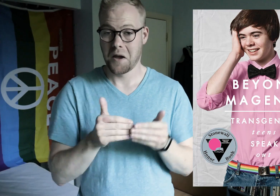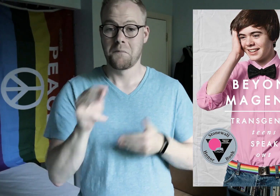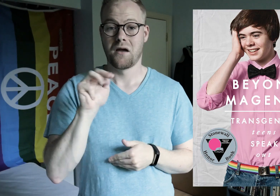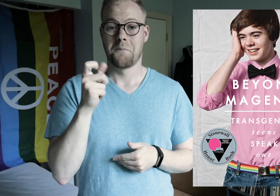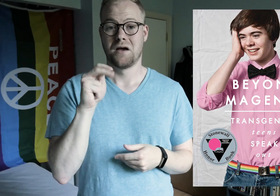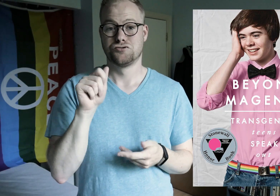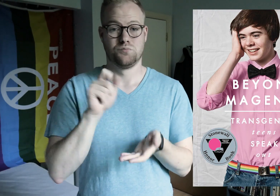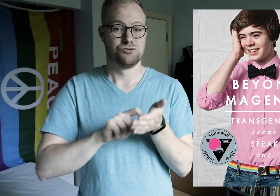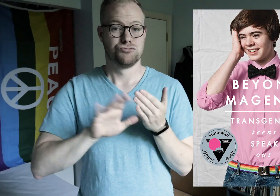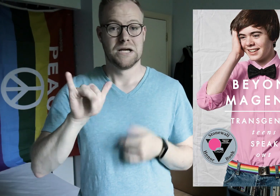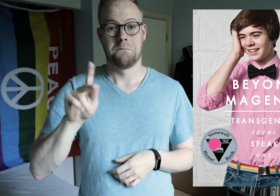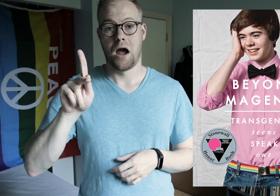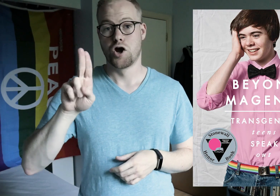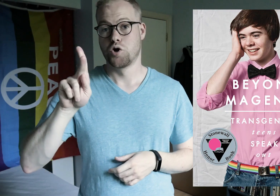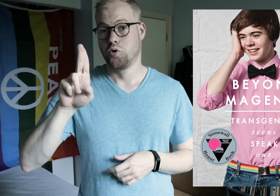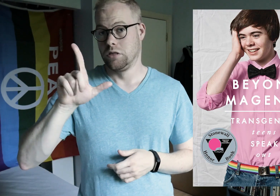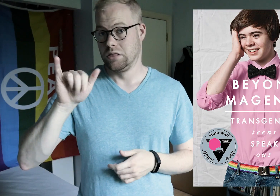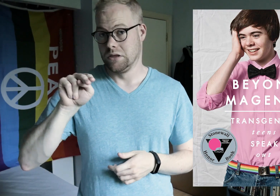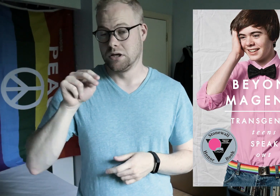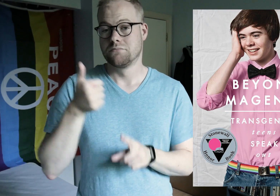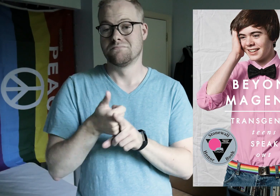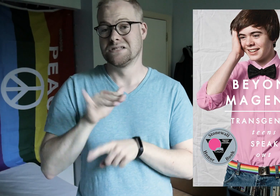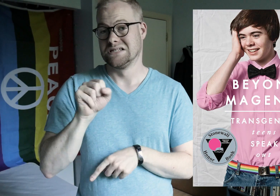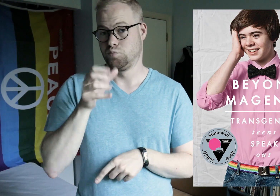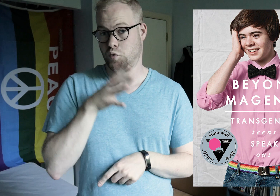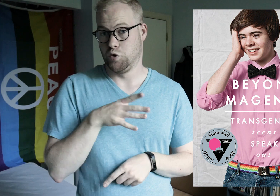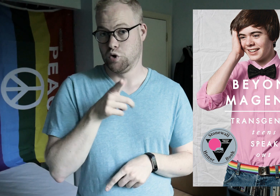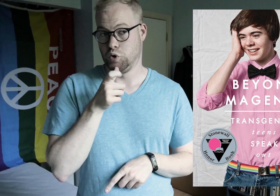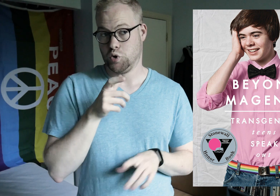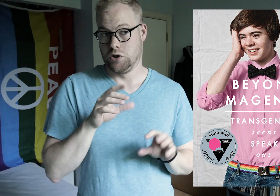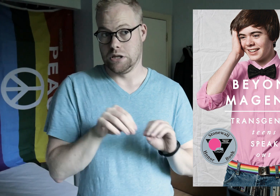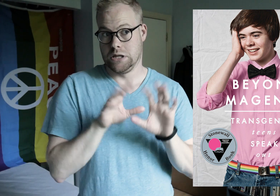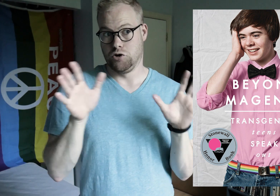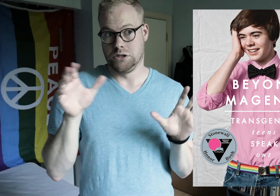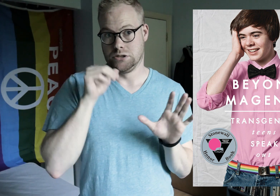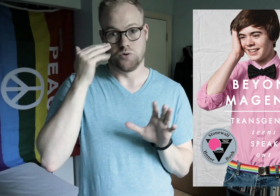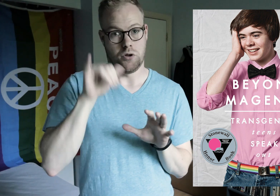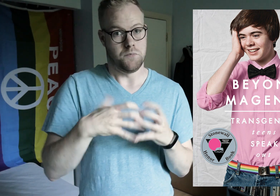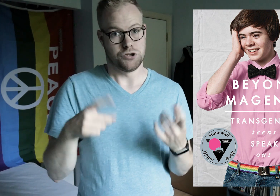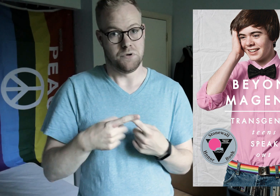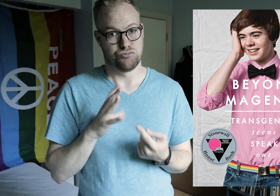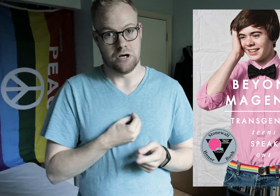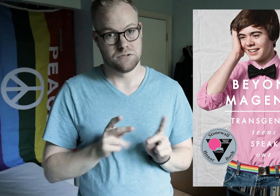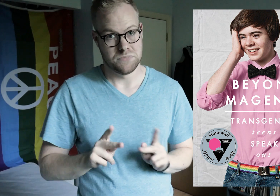Beyond Magenta was put together by Kuklin, who is a cis woman who clearly doesn’t know that much about trans people.